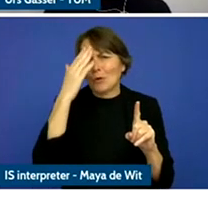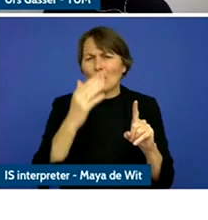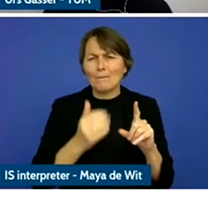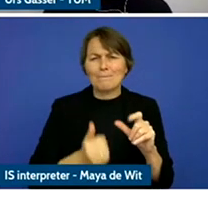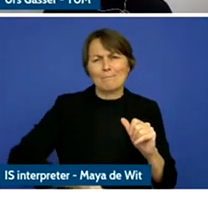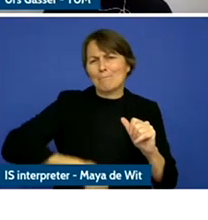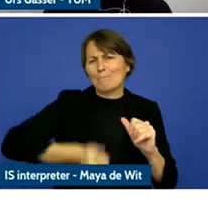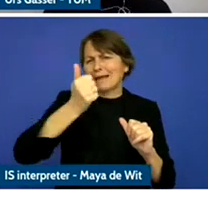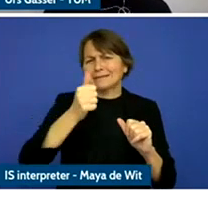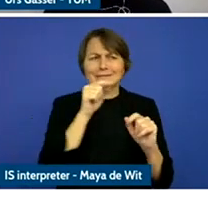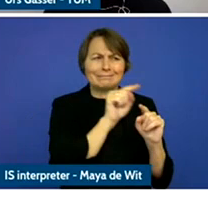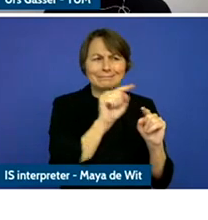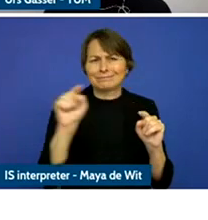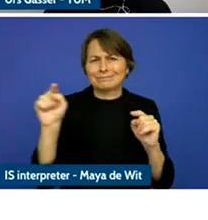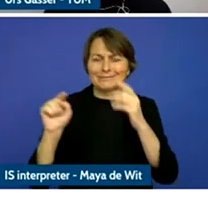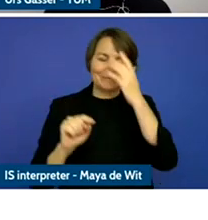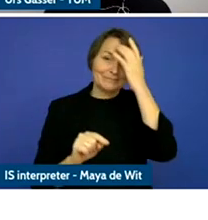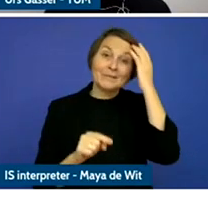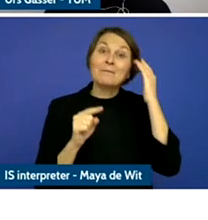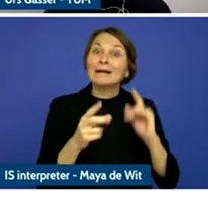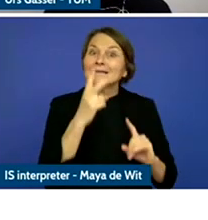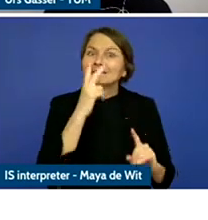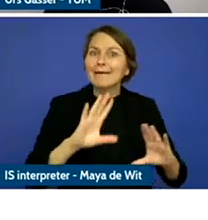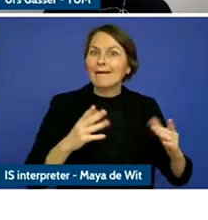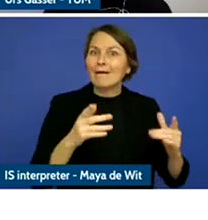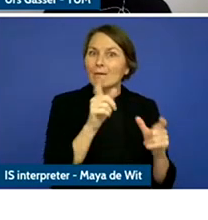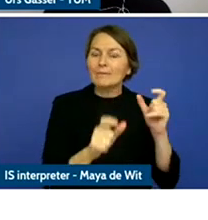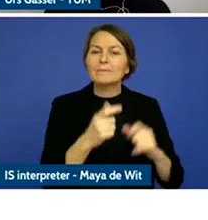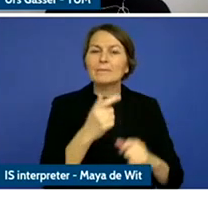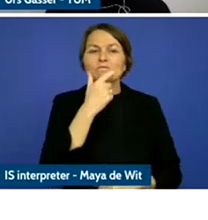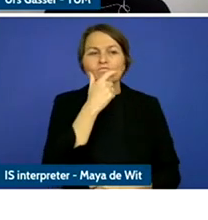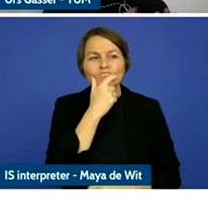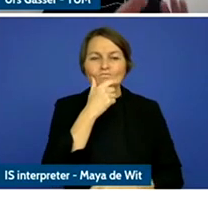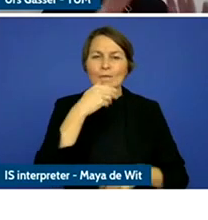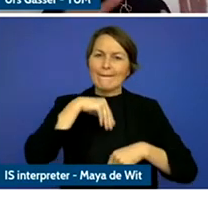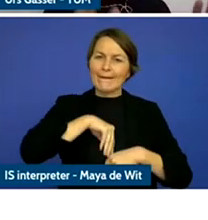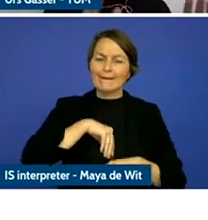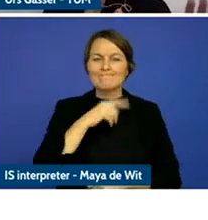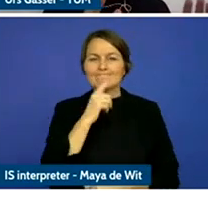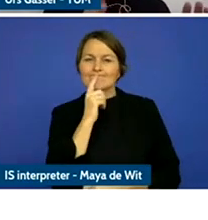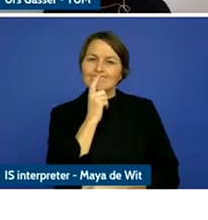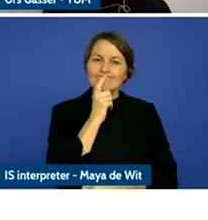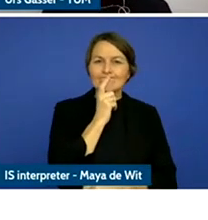behavioral shifts have a tremendous impact on both the landscape of risks